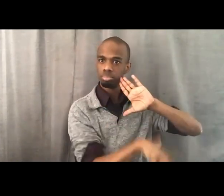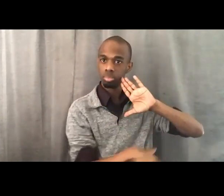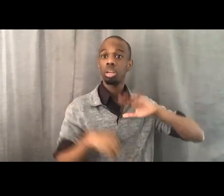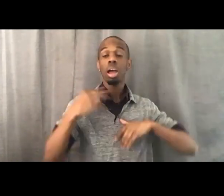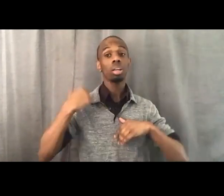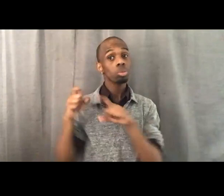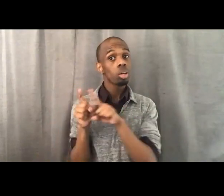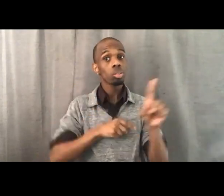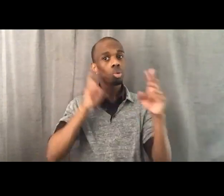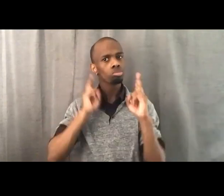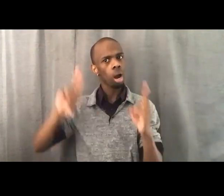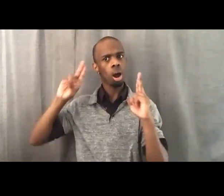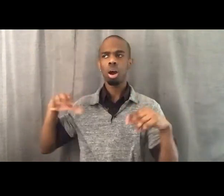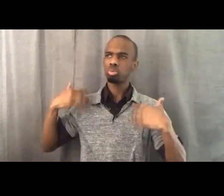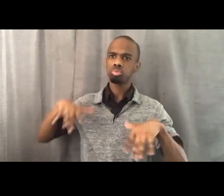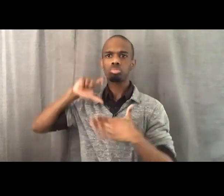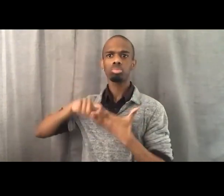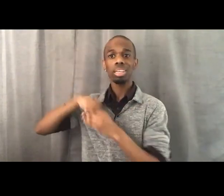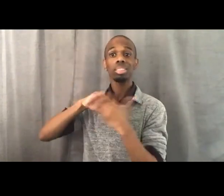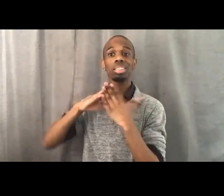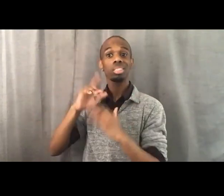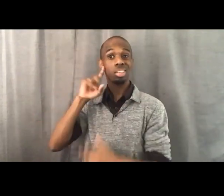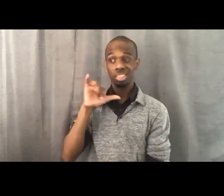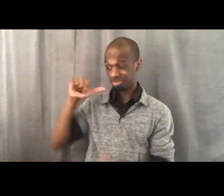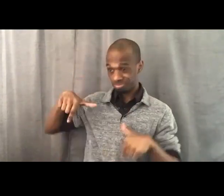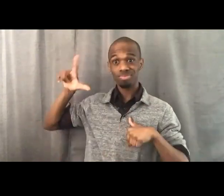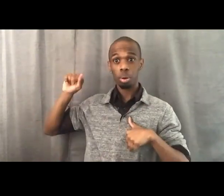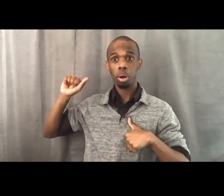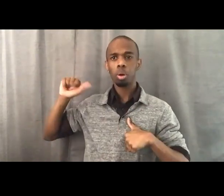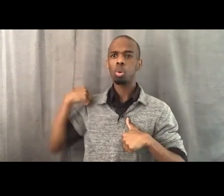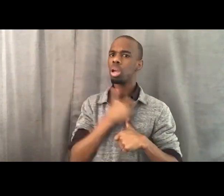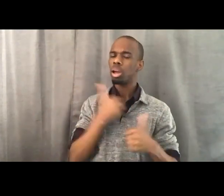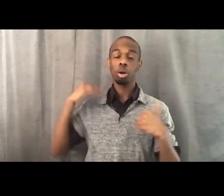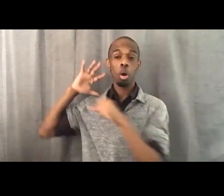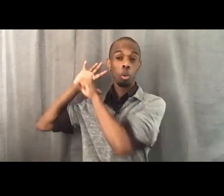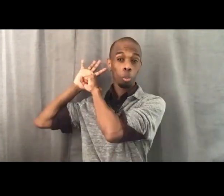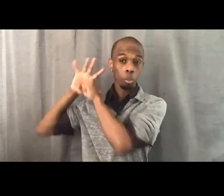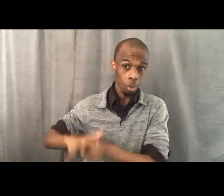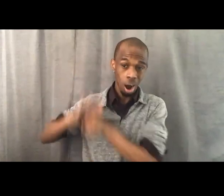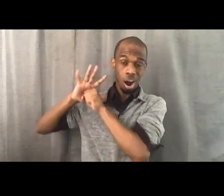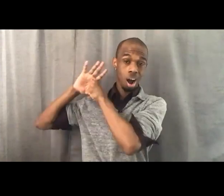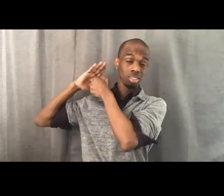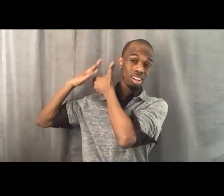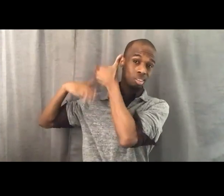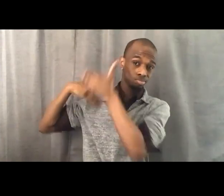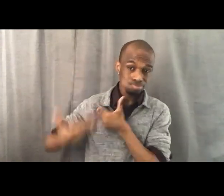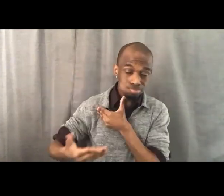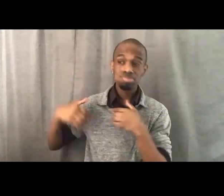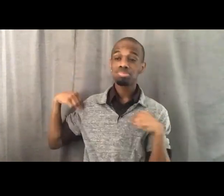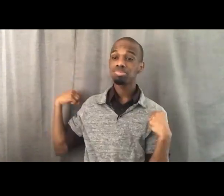that there was an ongoing oppression that really kind of challenged this notion that we won.